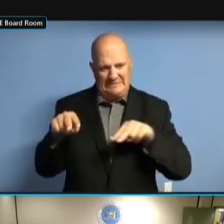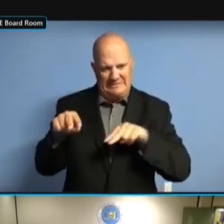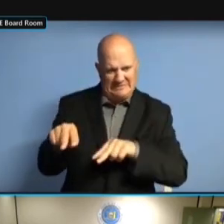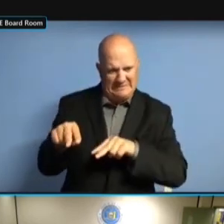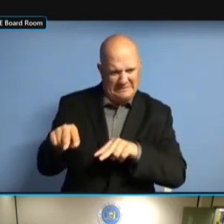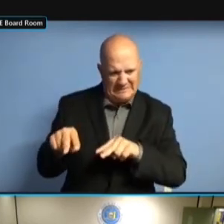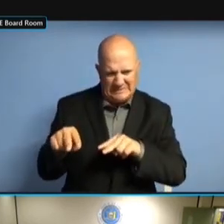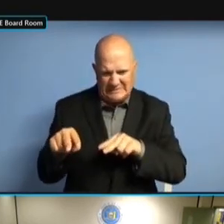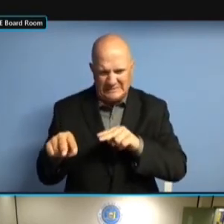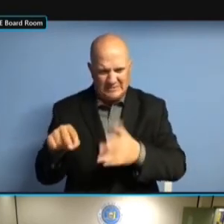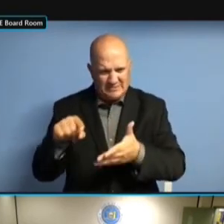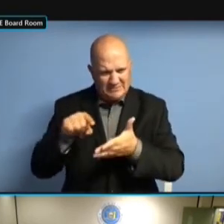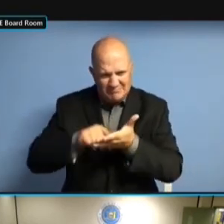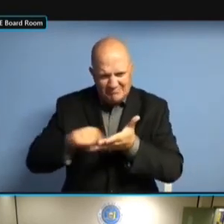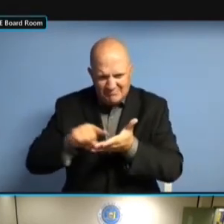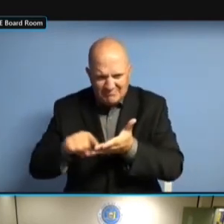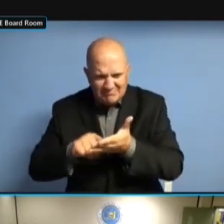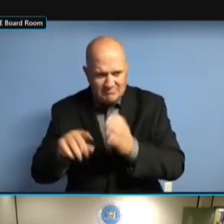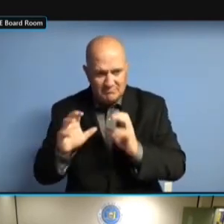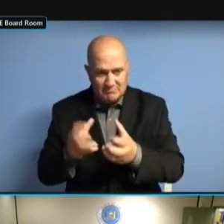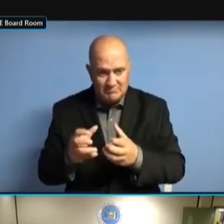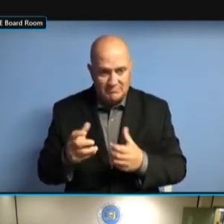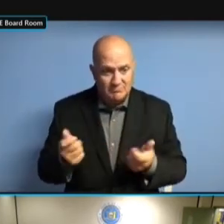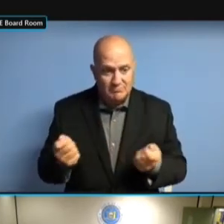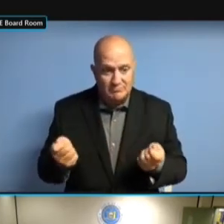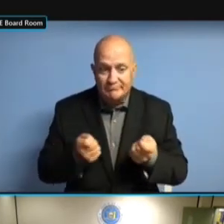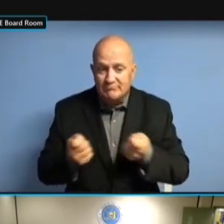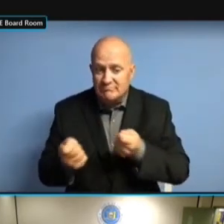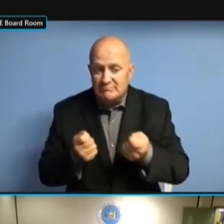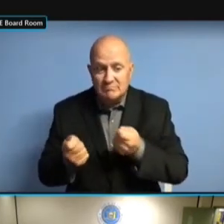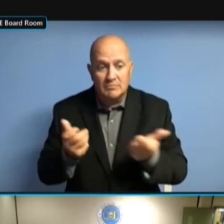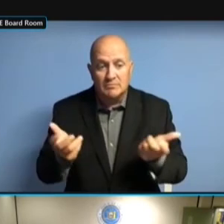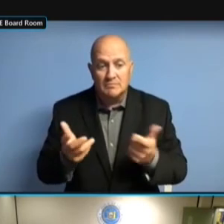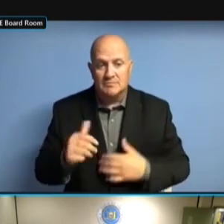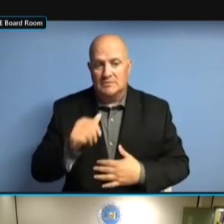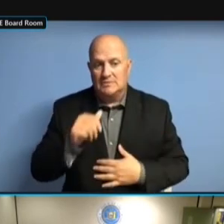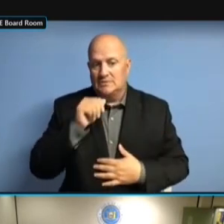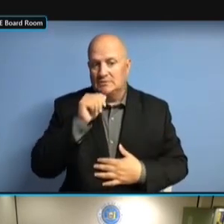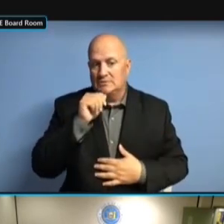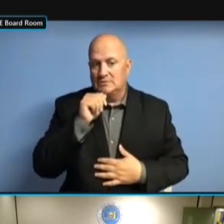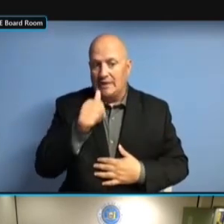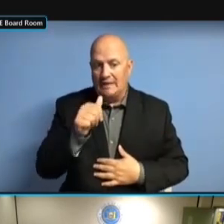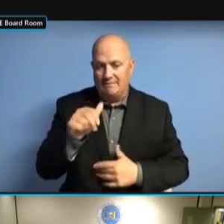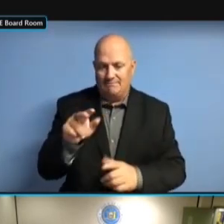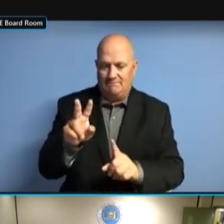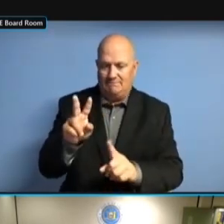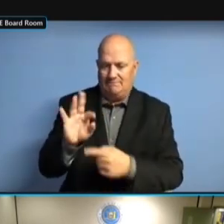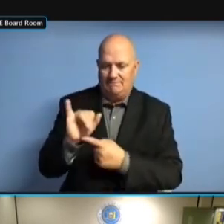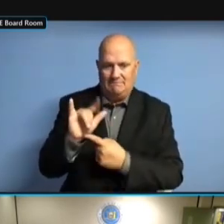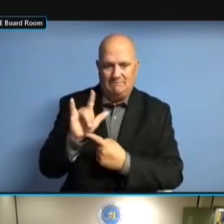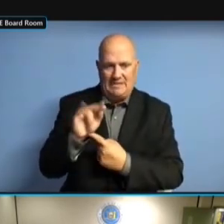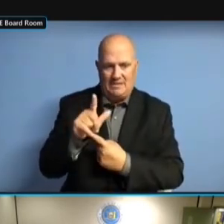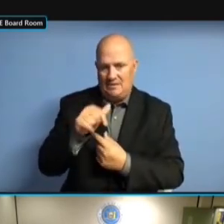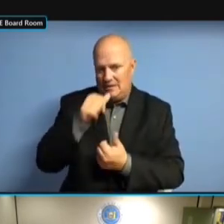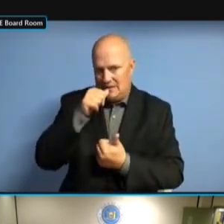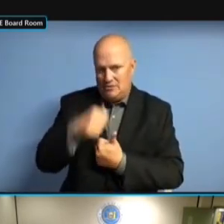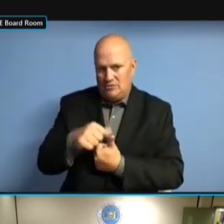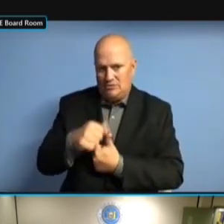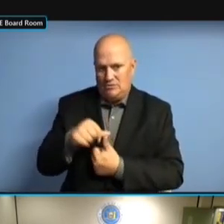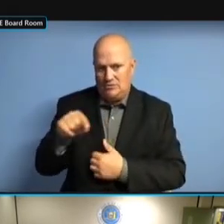NONFILER LETTER. AS FAR NONFILER LETTER. AS FAR AS NONFILER LETTER. AS FAR AS THE NONFILER LETTER. AS FAR AS THE DATA NONFILER LETTER. AS FAR AS THE DATA IS NONFILER LETTER. AS FAR AS THE DATA IS CONCERNED, AS FAR AS THE DATA IS CONCERNED, AS FAR AS THE DATA IS CONCERNED, WITH AS FAR AS THE DATA IS CONCERNED, WITH REGARD AS FAR AS THE DATA IS CONCERNED, WITH REGARD TO AS FAR AS THE DATA IS CONCERNED, WITH REGARD TO THE AS FAR AS THE DATA IS CONCERNED, WITH REGARD TO THE NONFILER WITH REGARD TO THE NONFILER WITH REGARD TO THE NONFILER LETTERS, WITH REGARD TO THE NONFILER LETTERS, WE WITH REGARD TO THE NONFILER LETTERS, WE GOT WITH REGARD TO THE NONFILER LETTERS, WE GOT A WITH REGARD TO THE NONFILER LETTERS, WE GOT A LIST WITH REGARD TO THE NONFILER LETTERS, WE GOT A LIST FROM